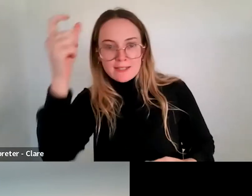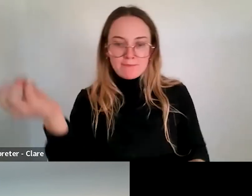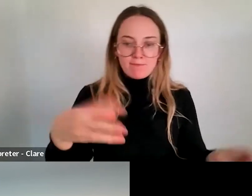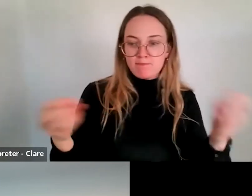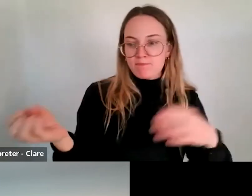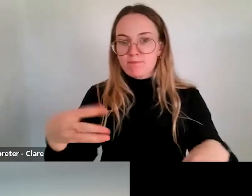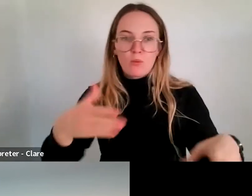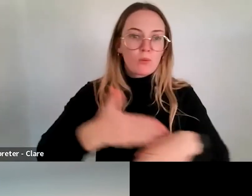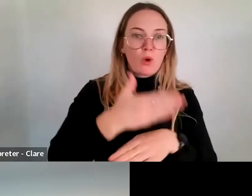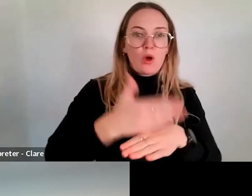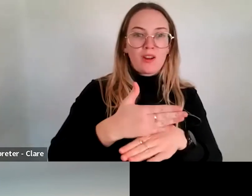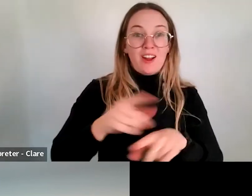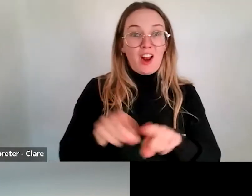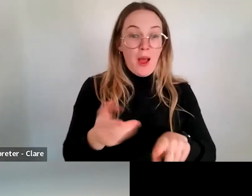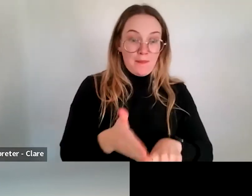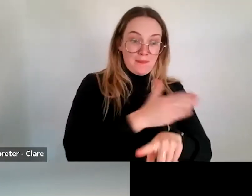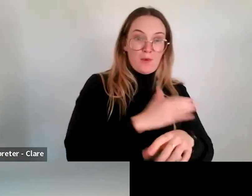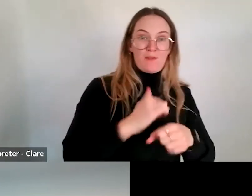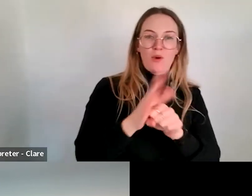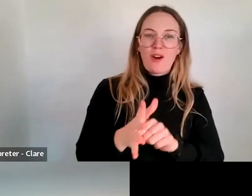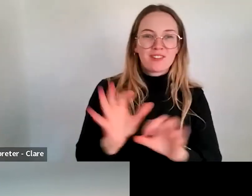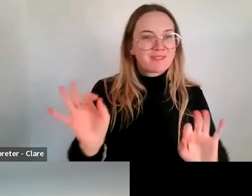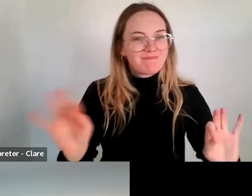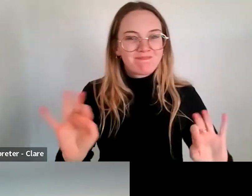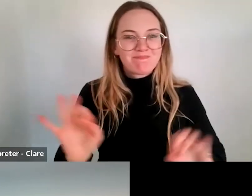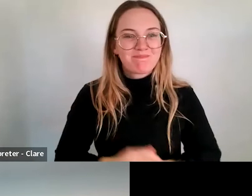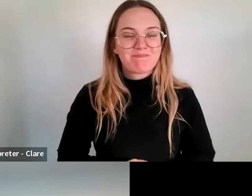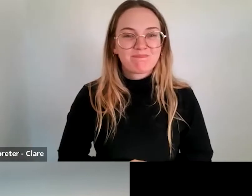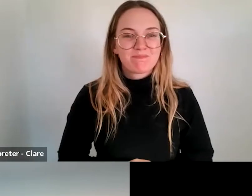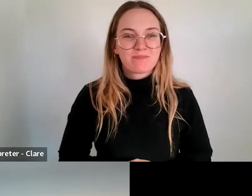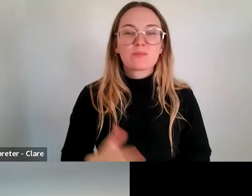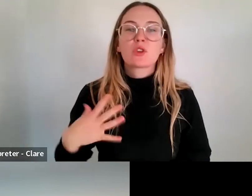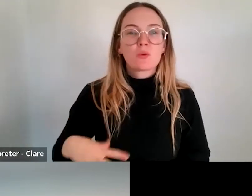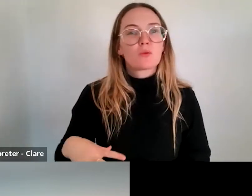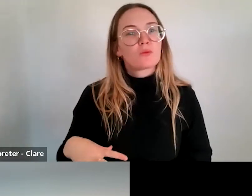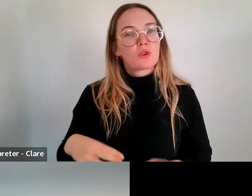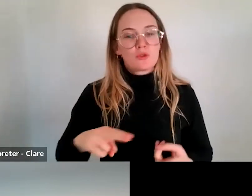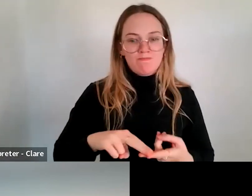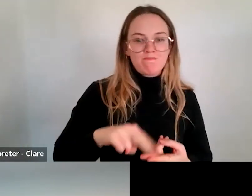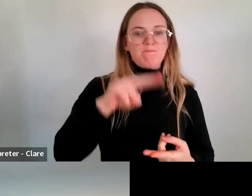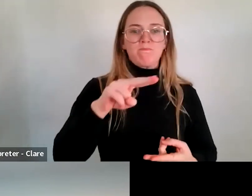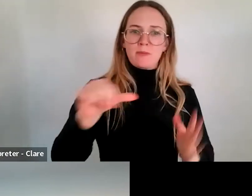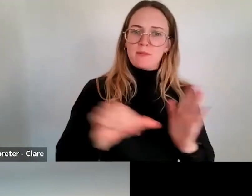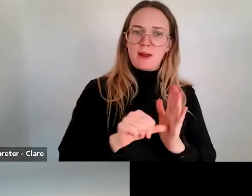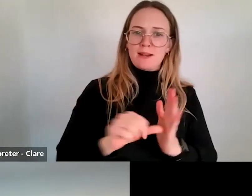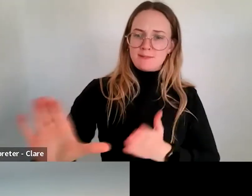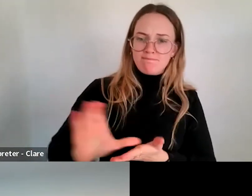would have pre-COVID. So we also wanted to make sure that there was significant investment and that it wasn't, you